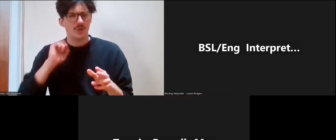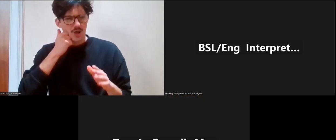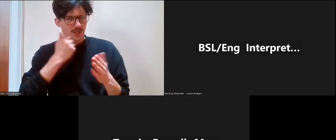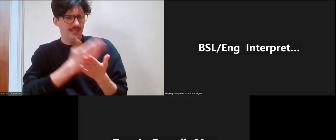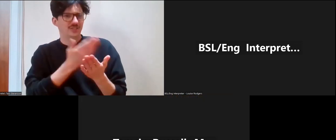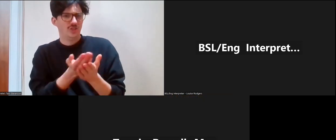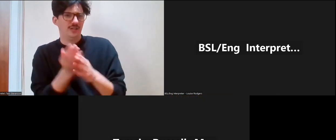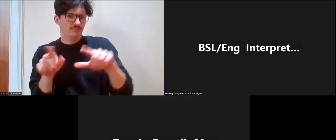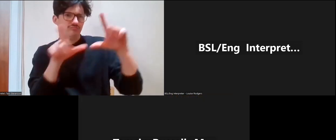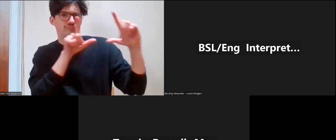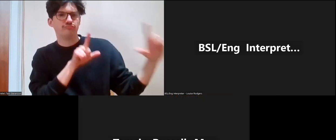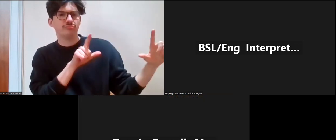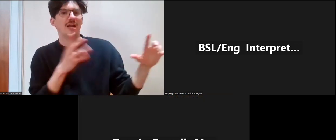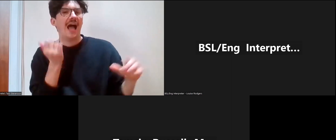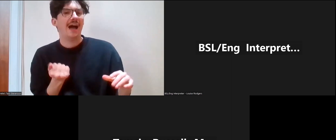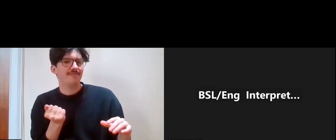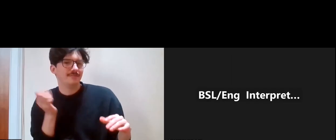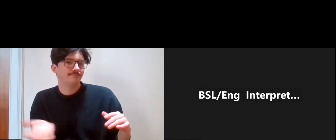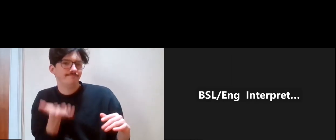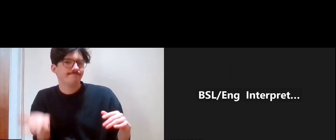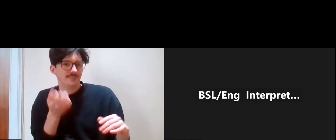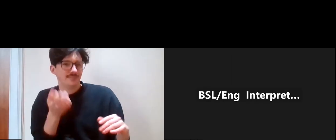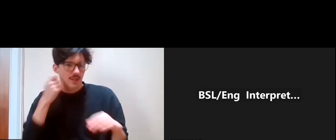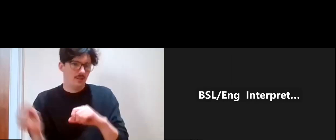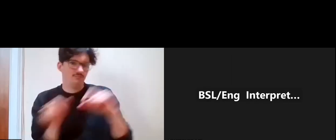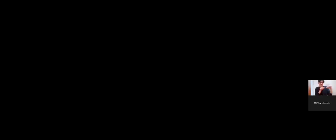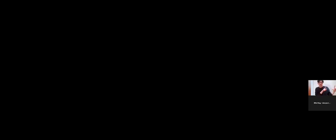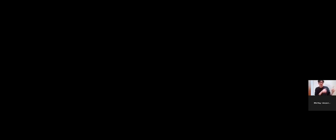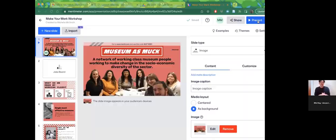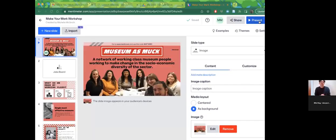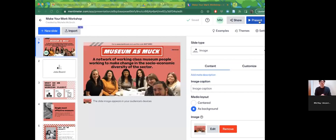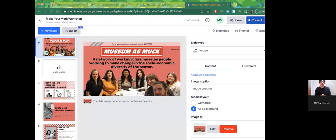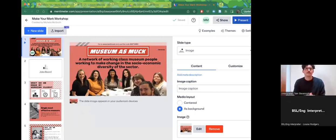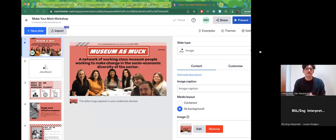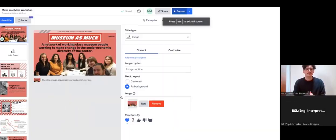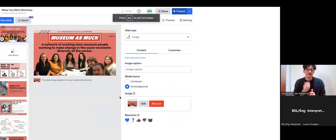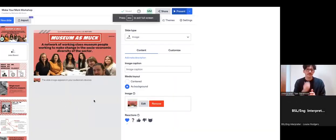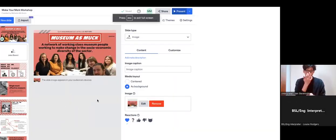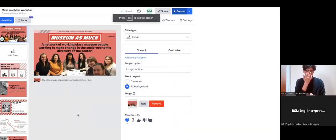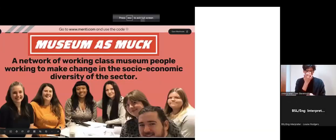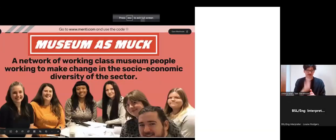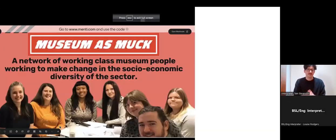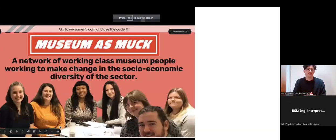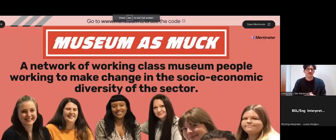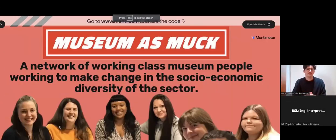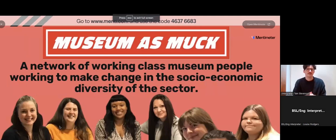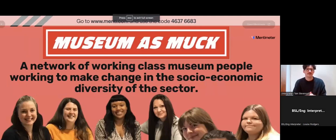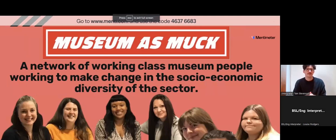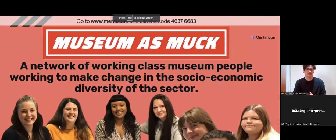because we have a presentation; I'll do it very quickly and I will say things as I do them, that's